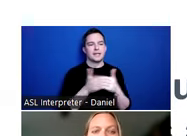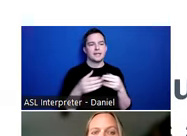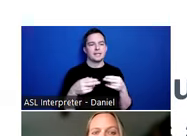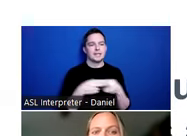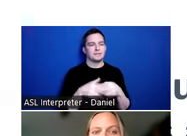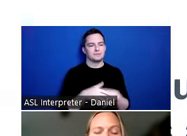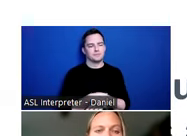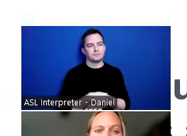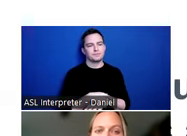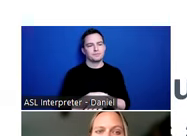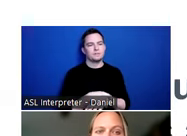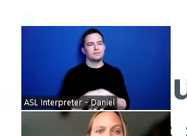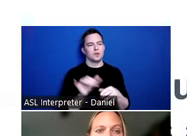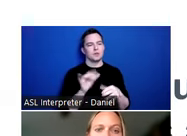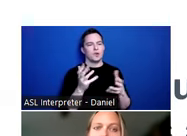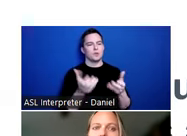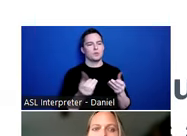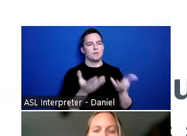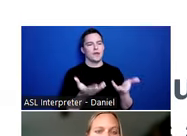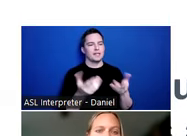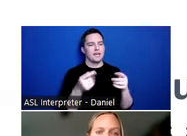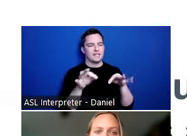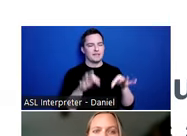I also want to provide a definition of brain injuries, so when we’re talking about this